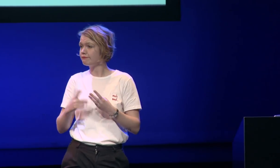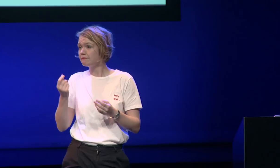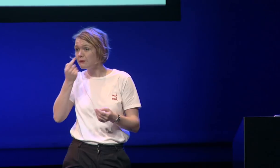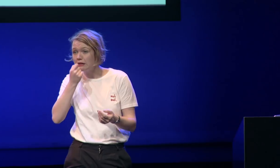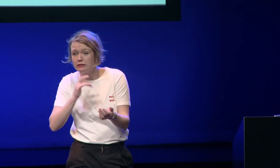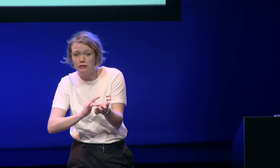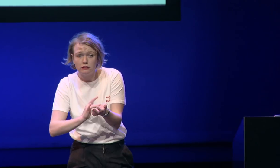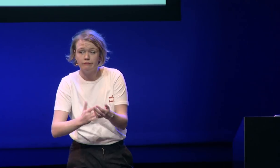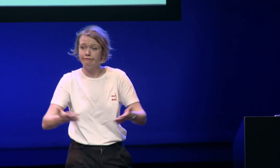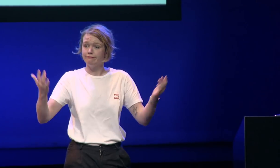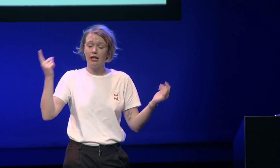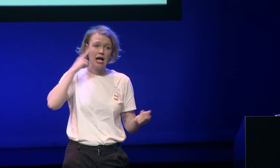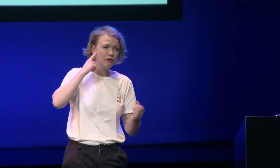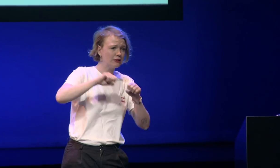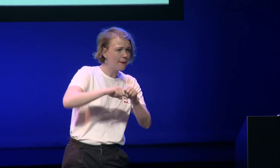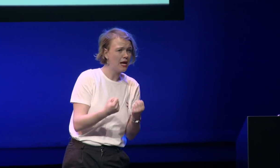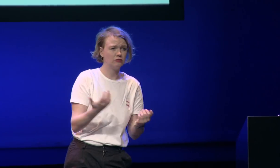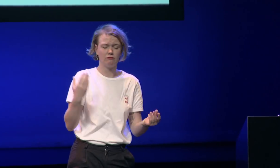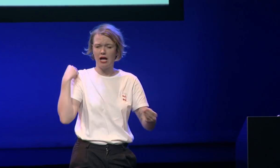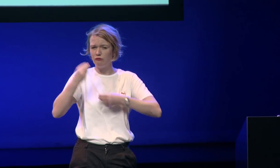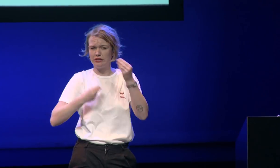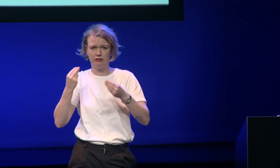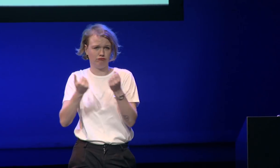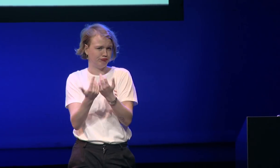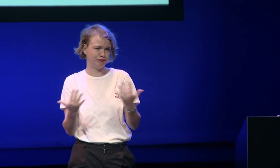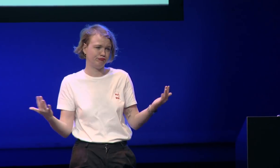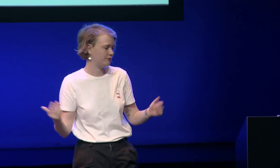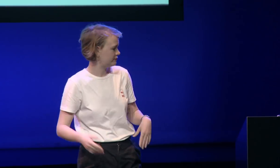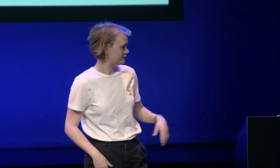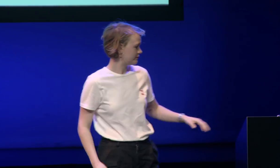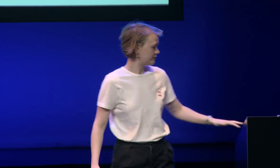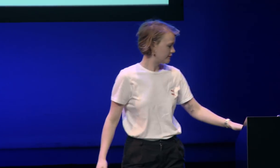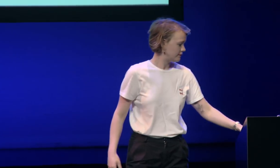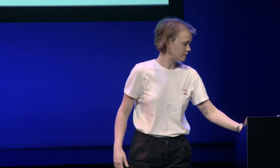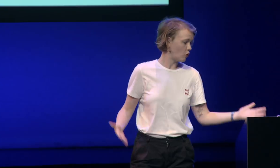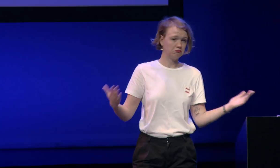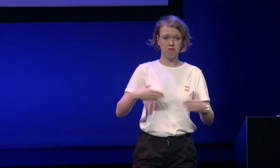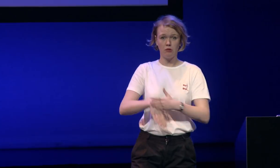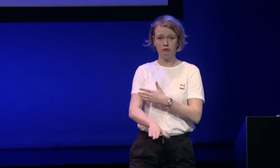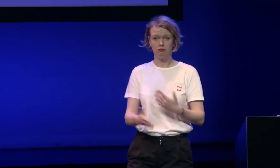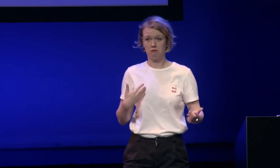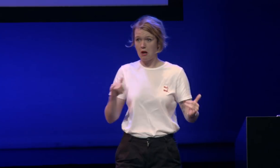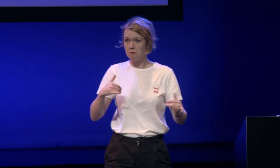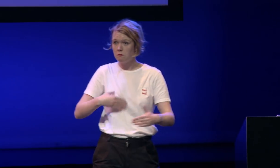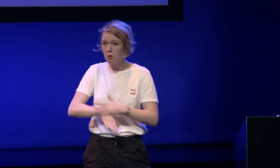medicine use hearing damage and it can be hereditary and you can also be born